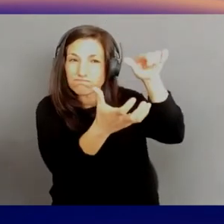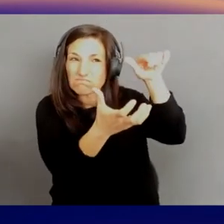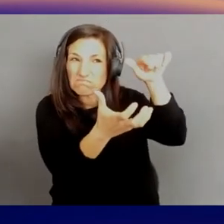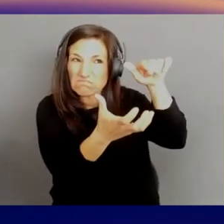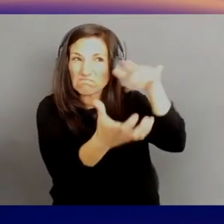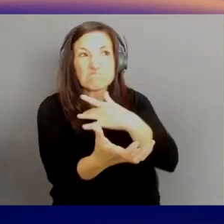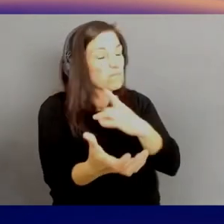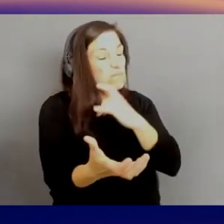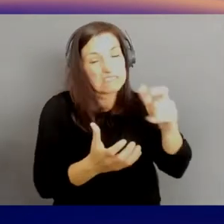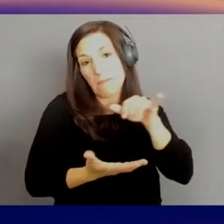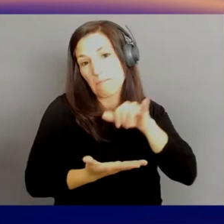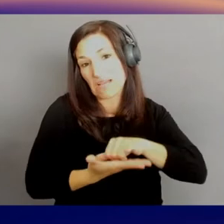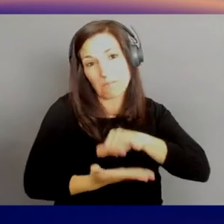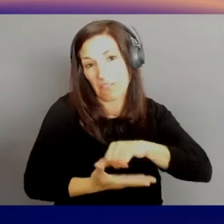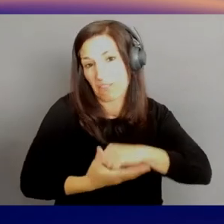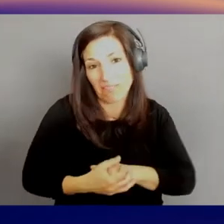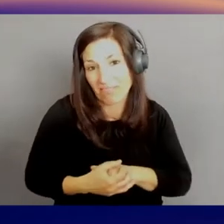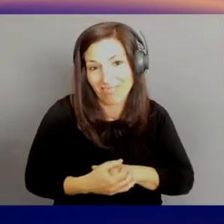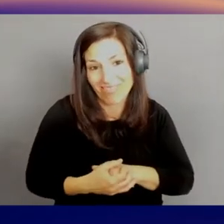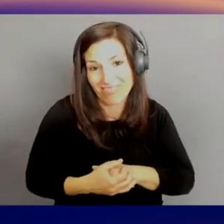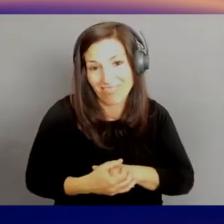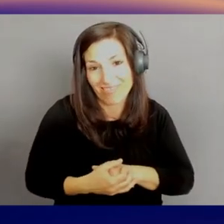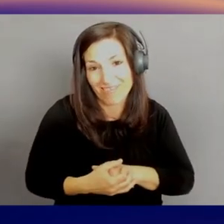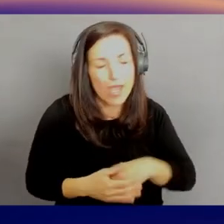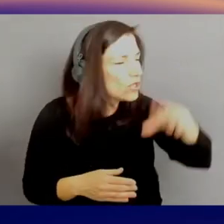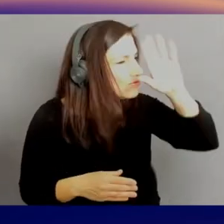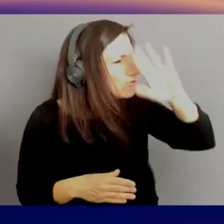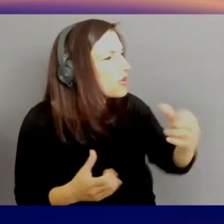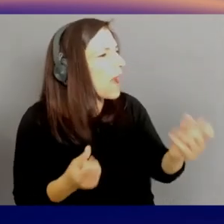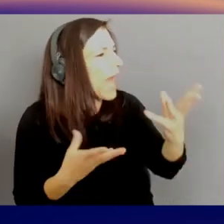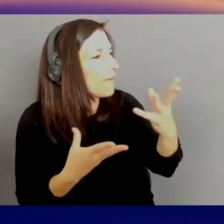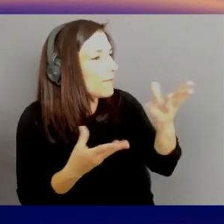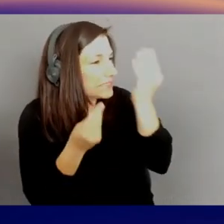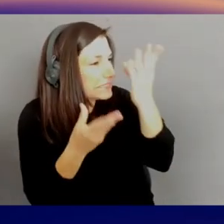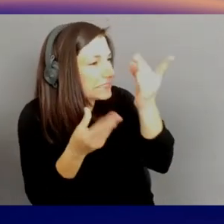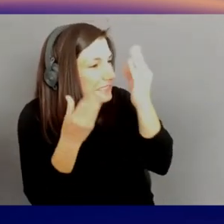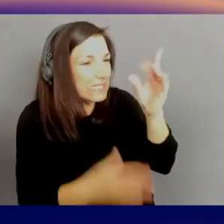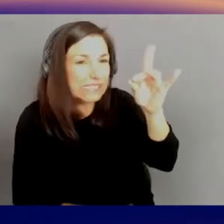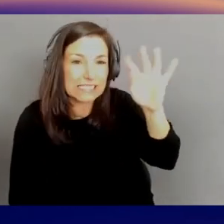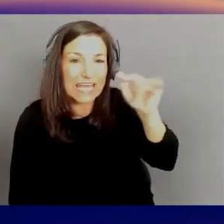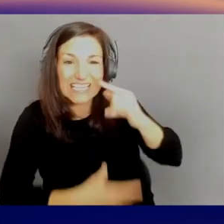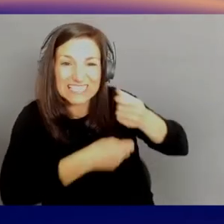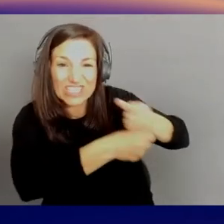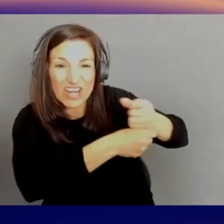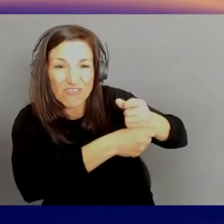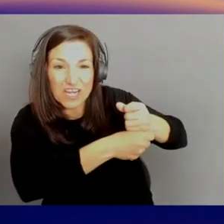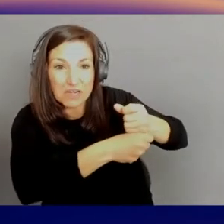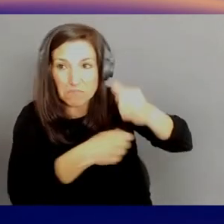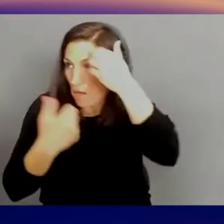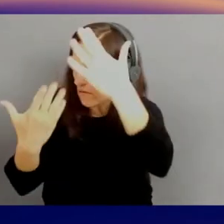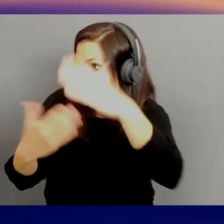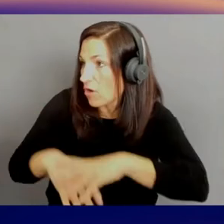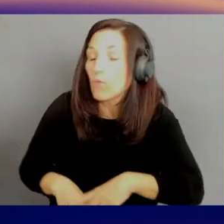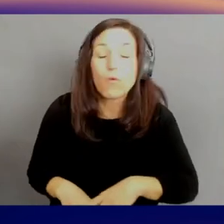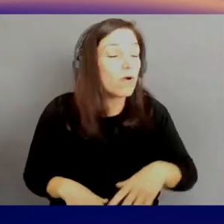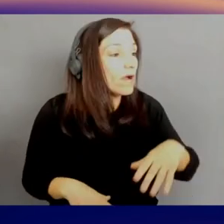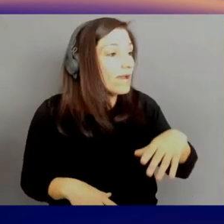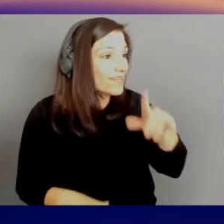Do you happen to know how much data is being generated? I don't. I would love to, though. It's 1.6 megabytes. Okay. - Per person.